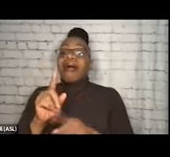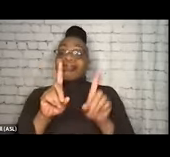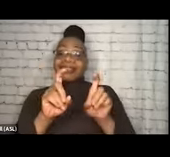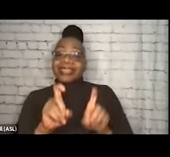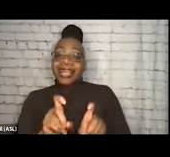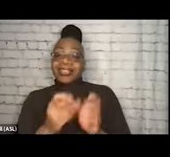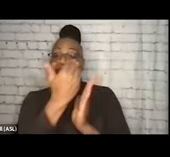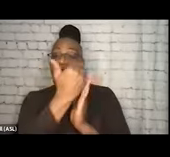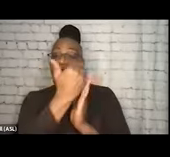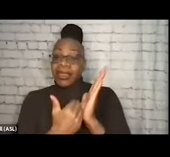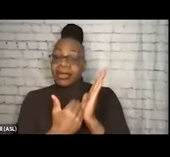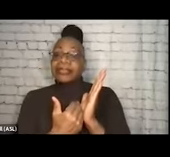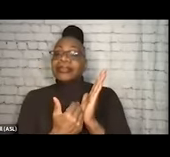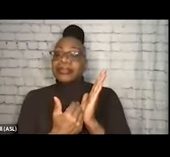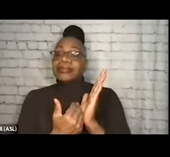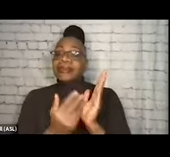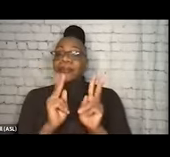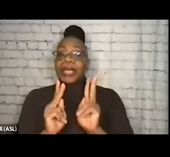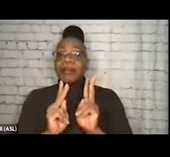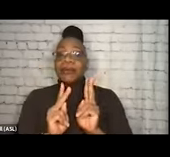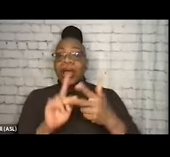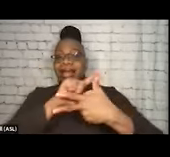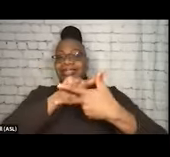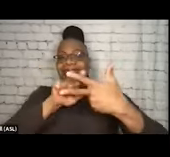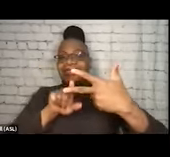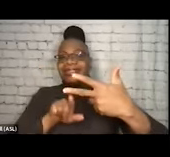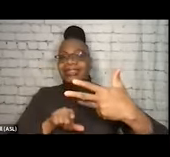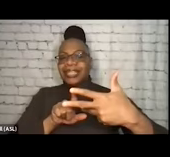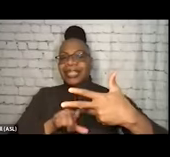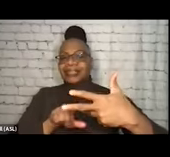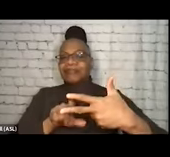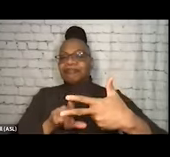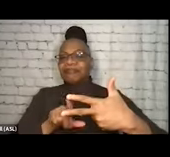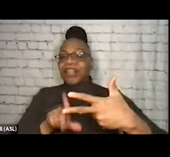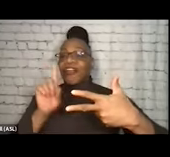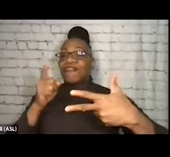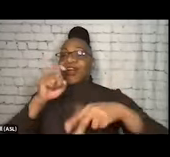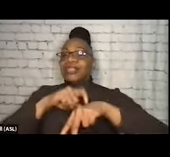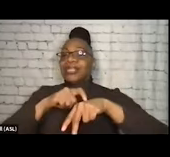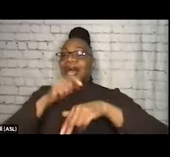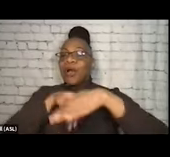This alone, these three things alone, first time I walked into an exchange, blew my mind.